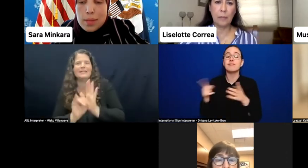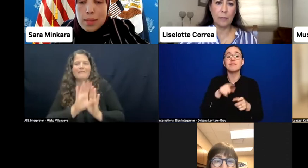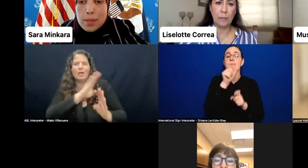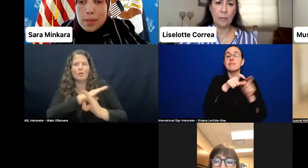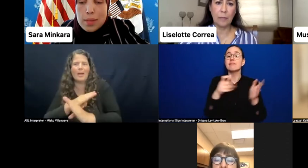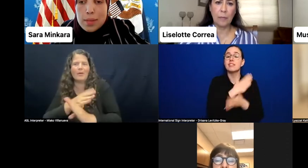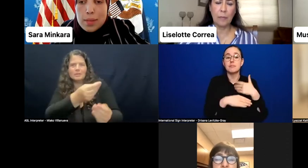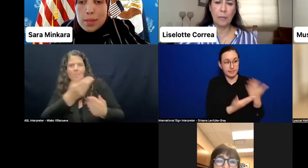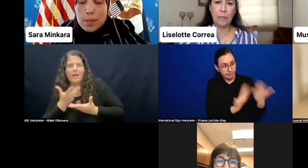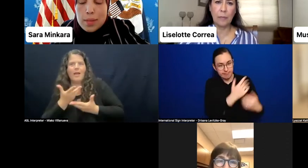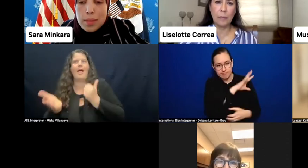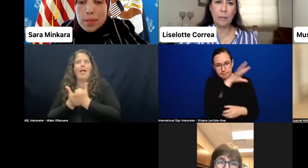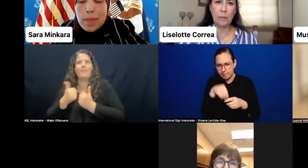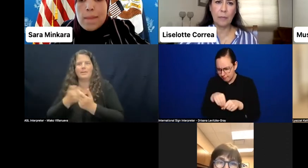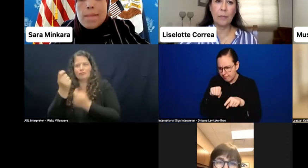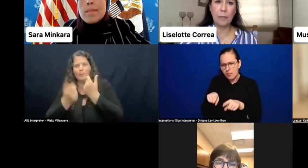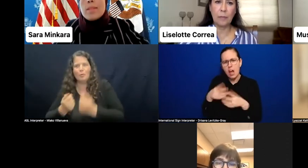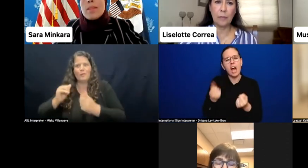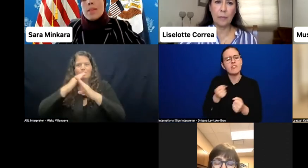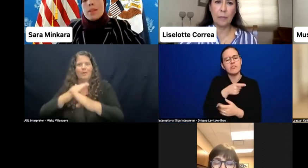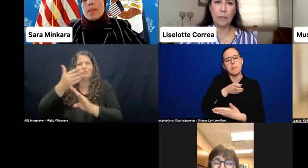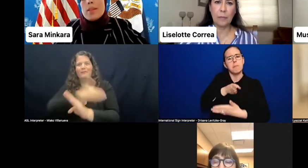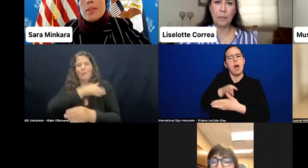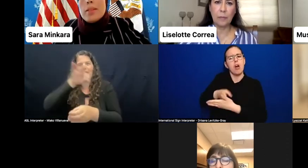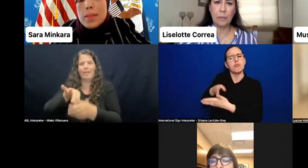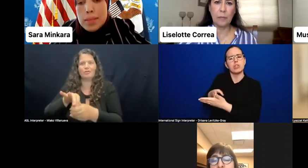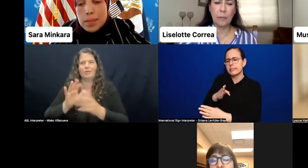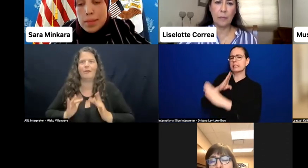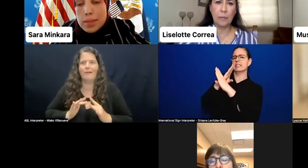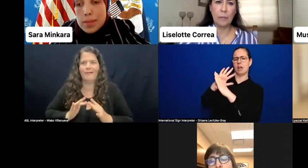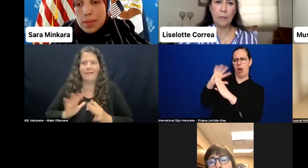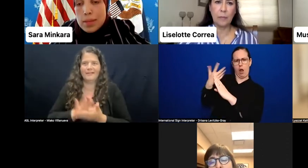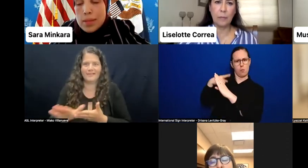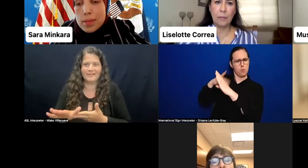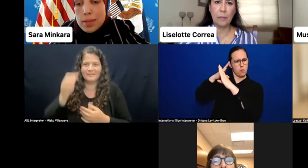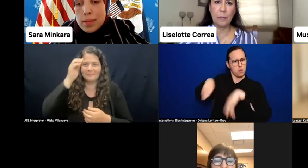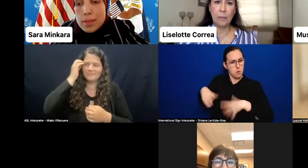in advance of election day. We also heard about Mexico's elections